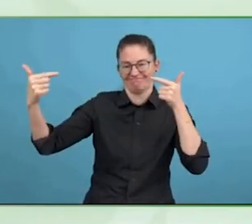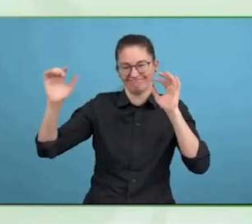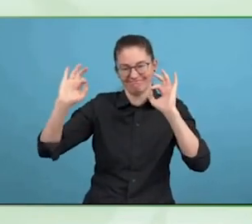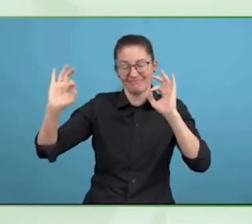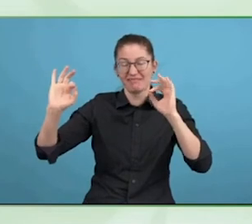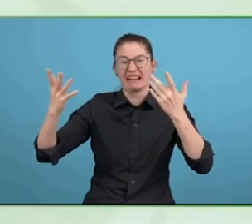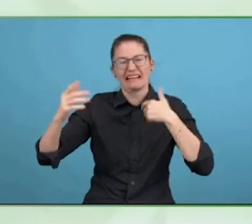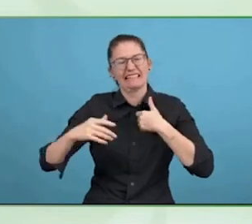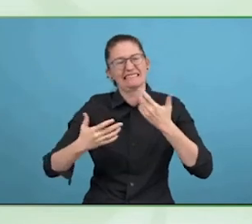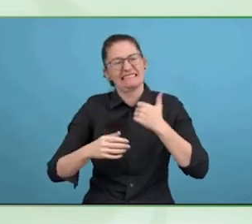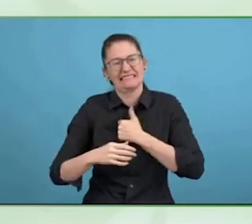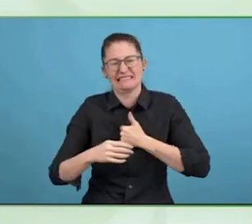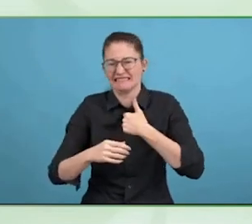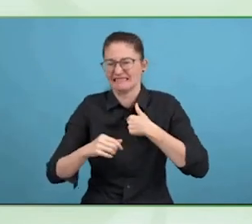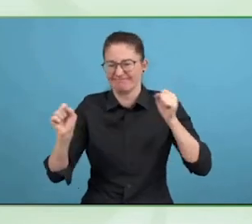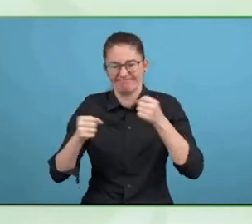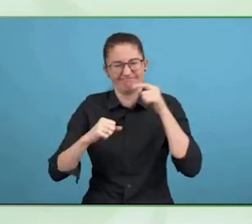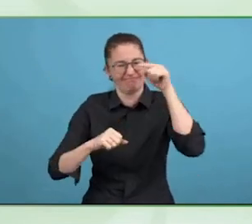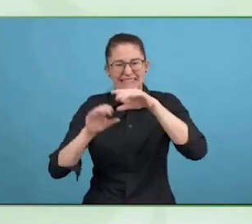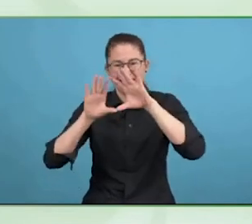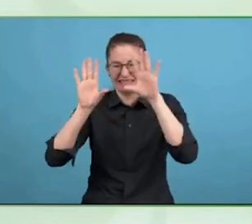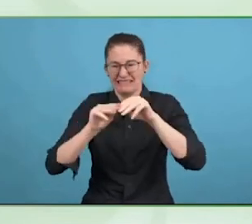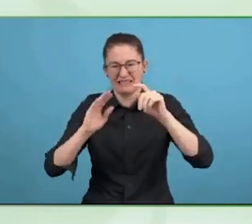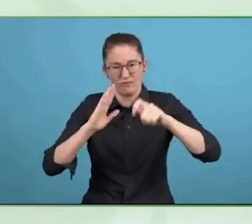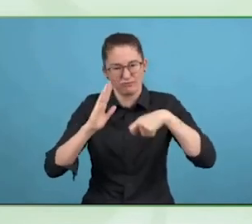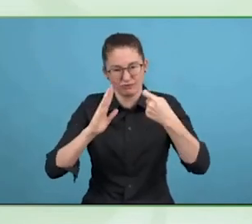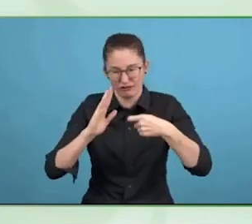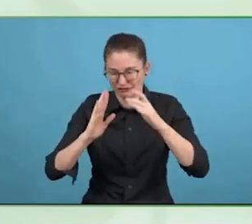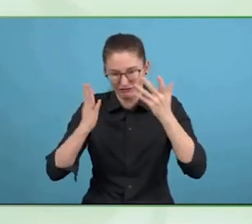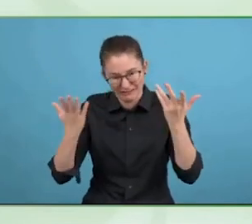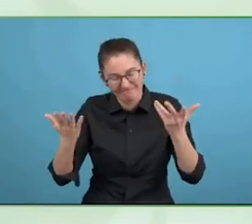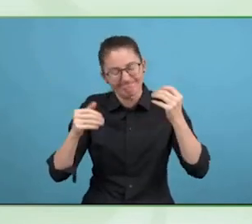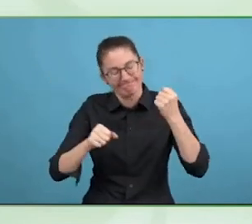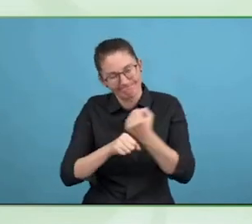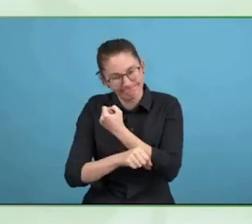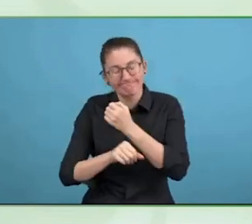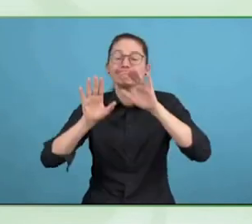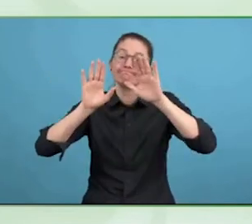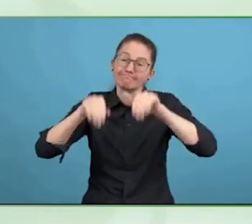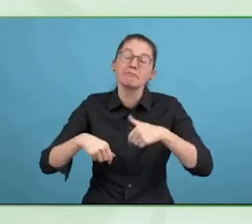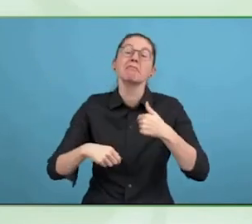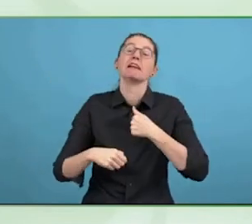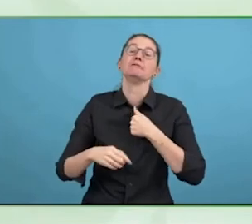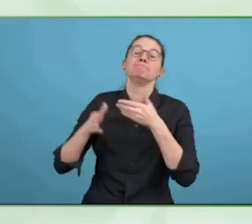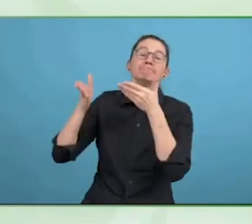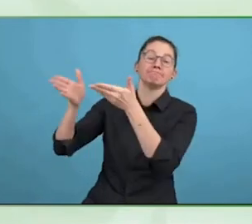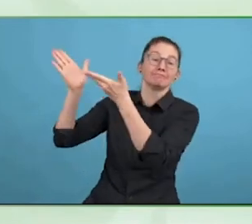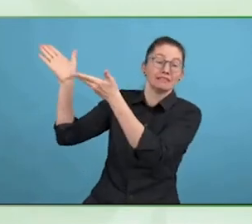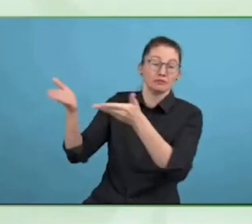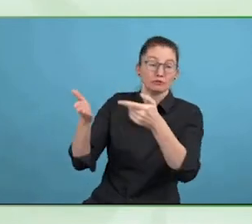captioning services, not just in United States but in Canada places as well.